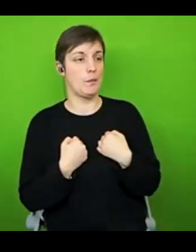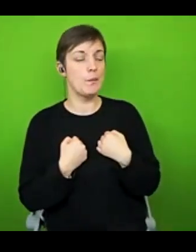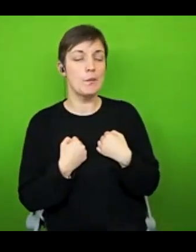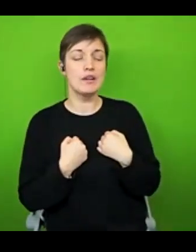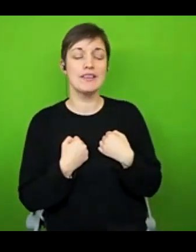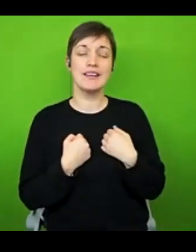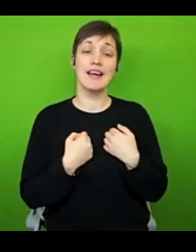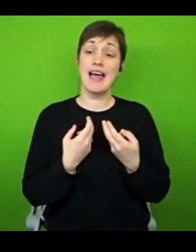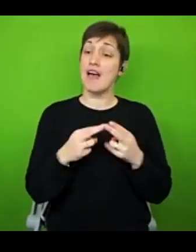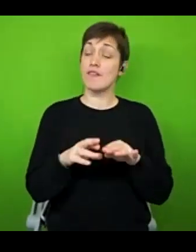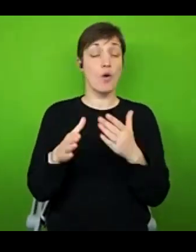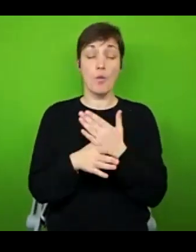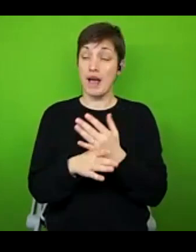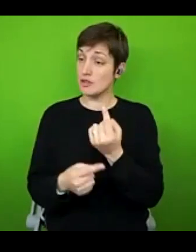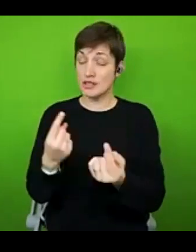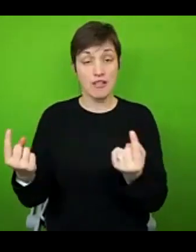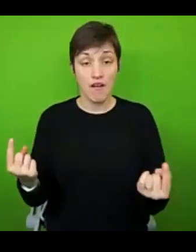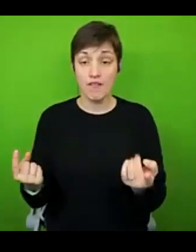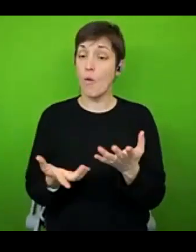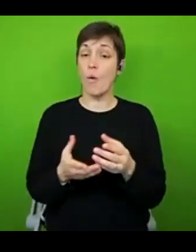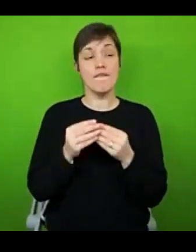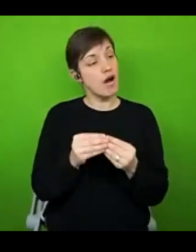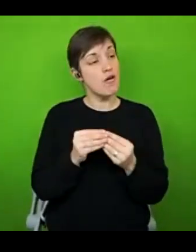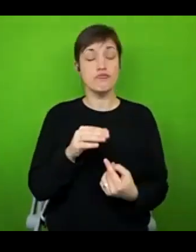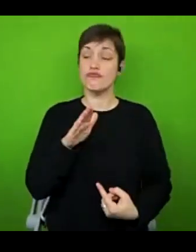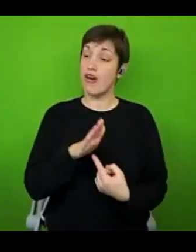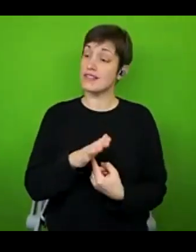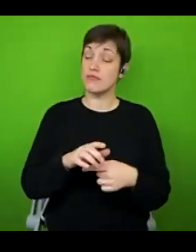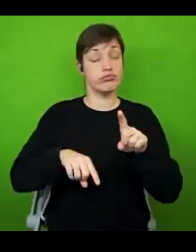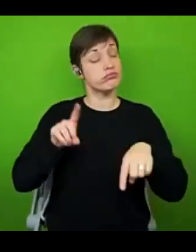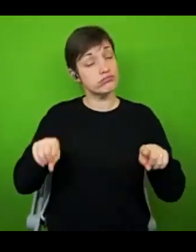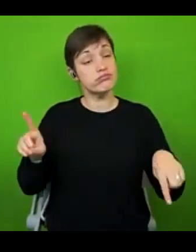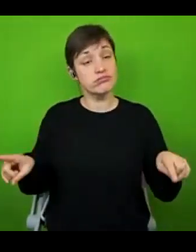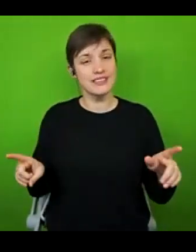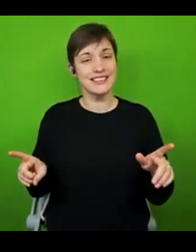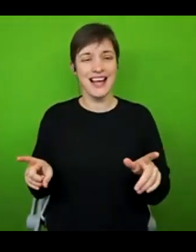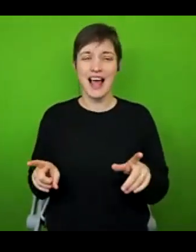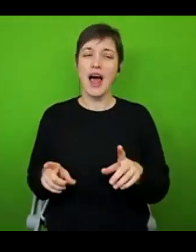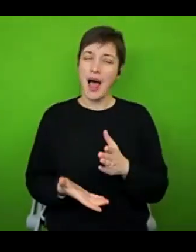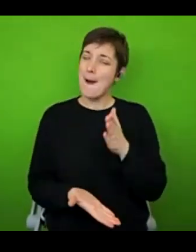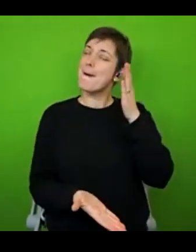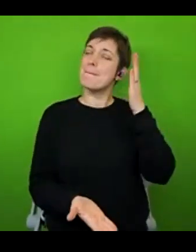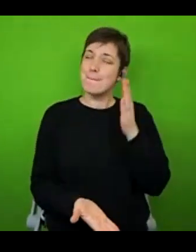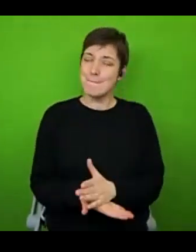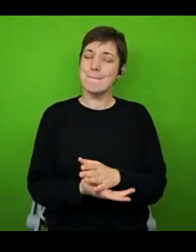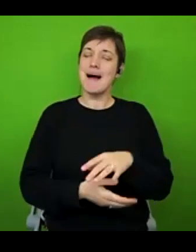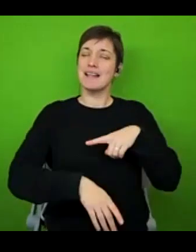different values and different priorities, I think I'd put money on the fact that there's probably going to have been times where you've compared yourself with others who don't